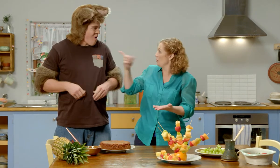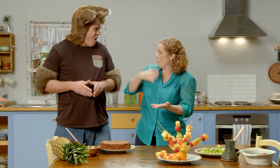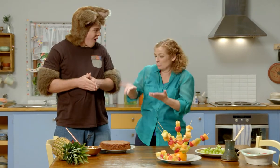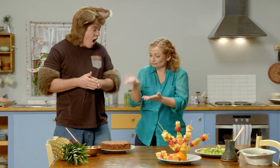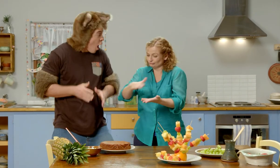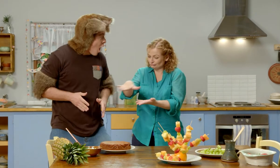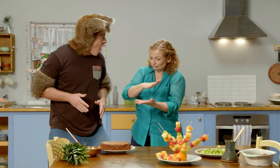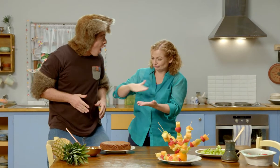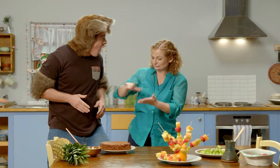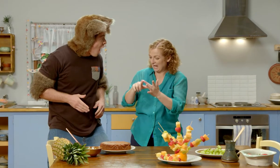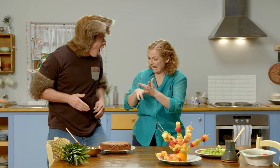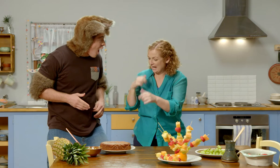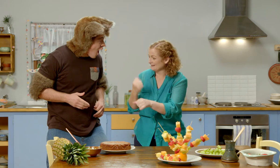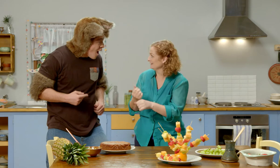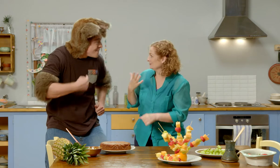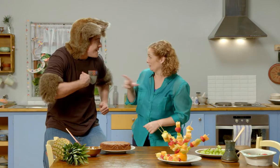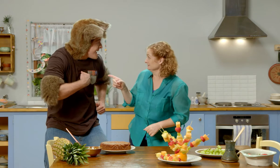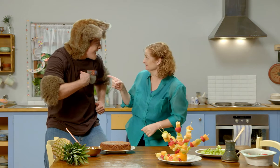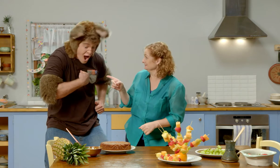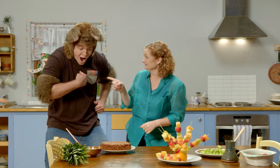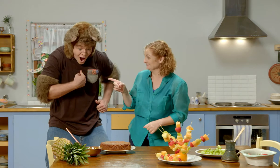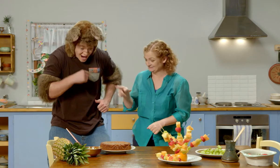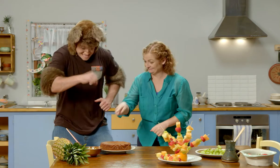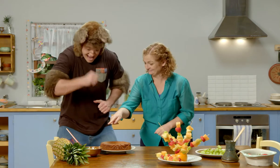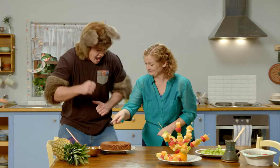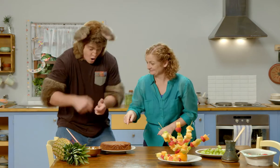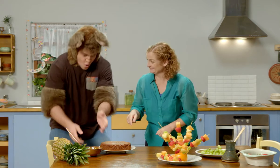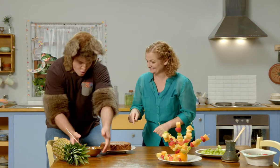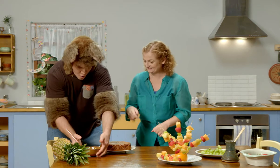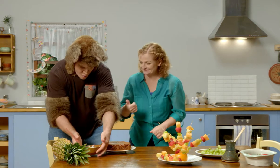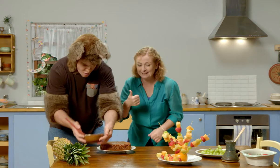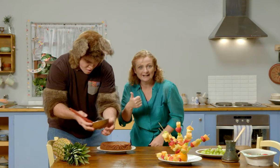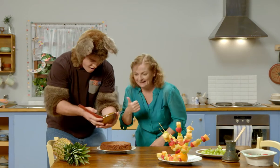Would you like to ice the cake? Me? Oh Yes!